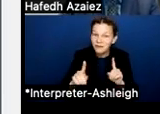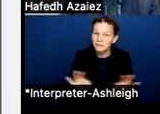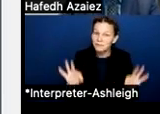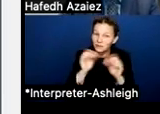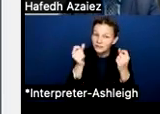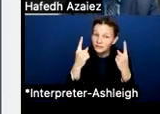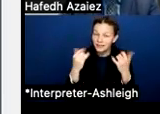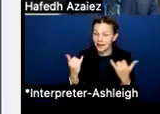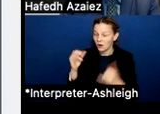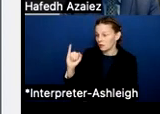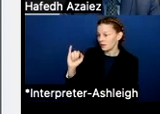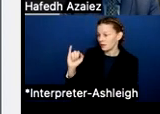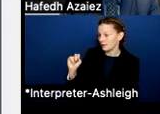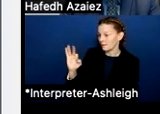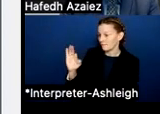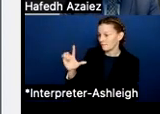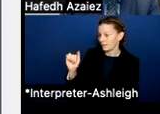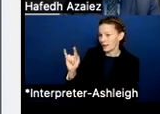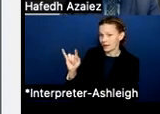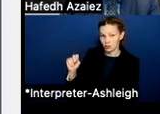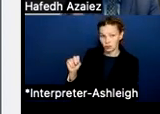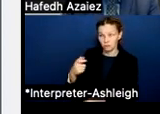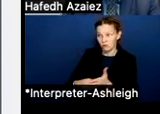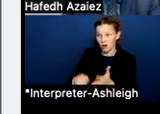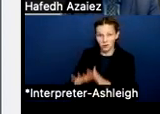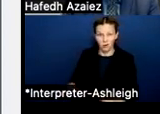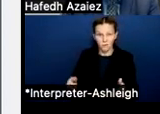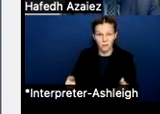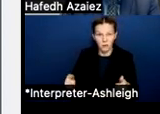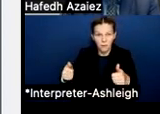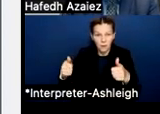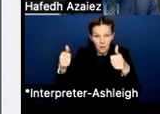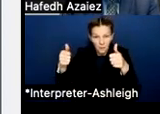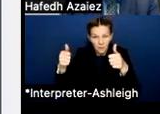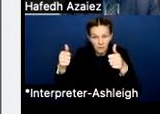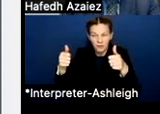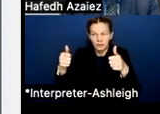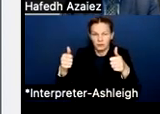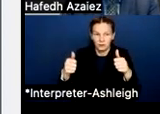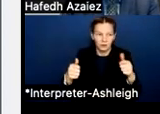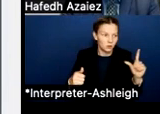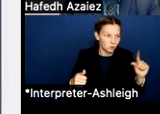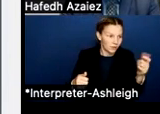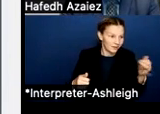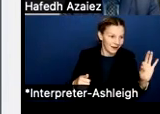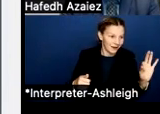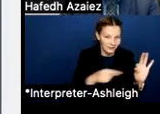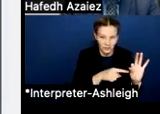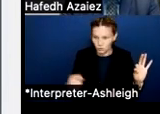that went up almost by 14% from 2019 to now and everything has been going up